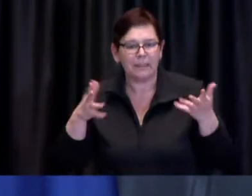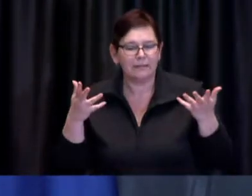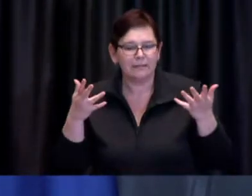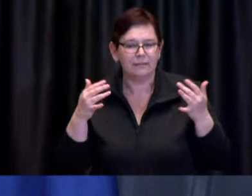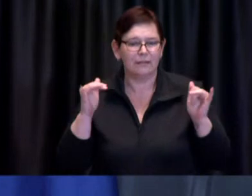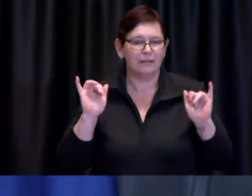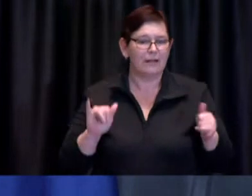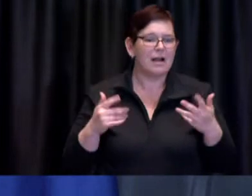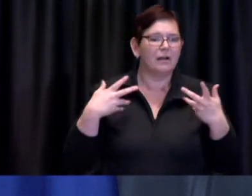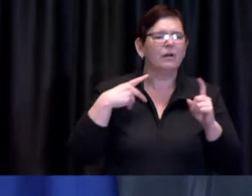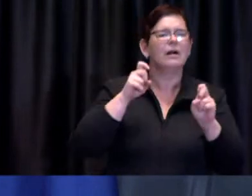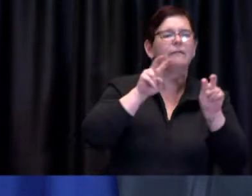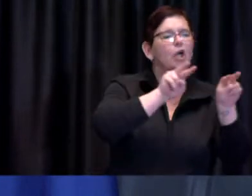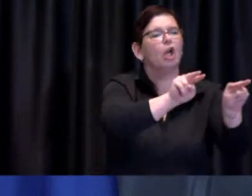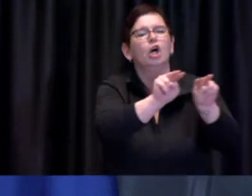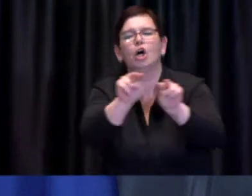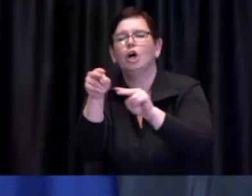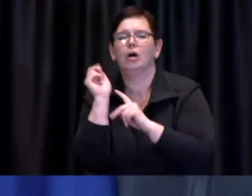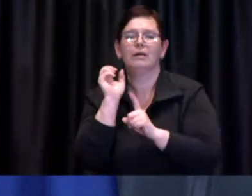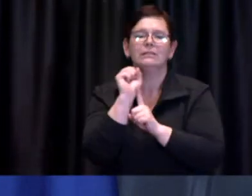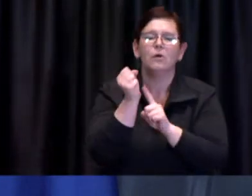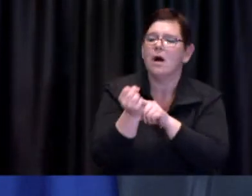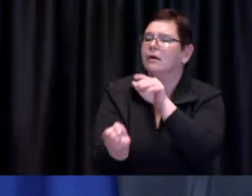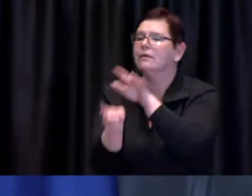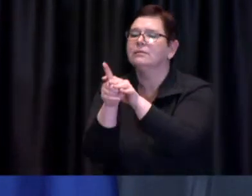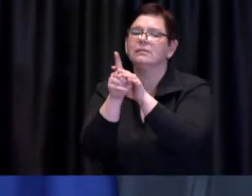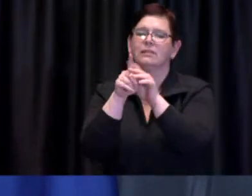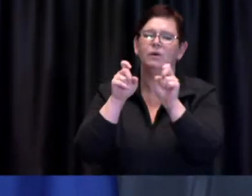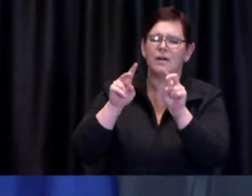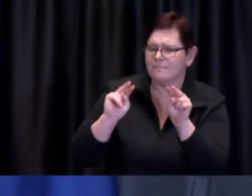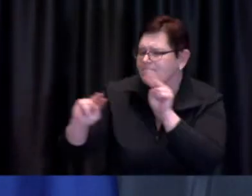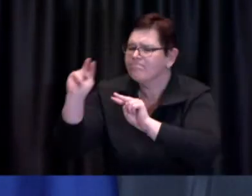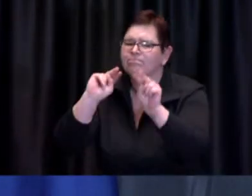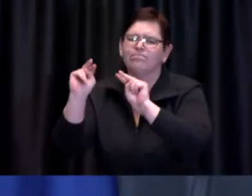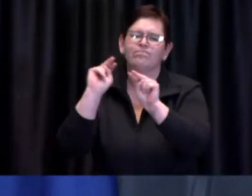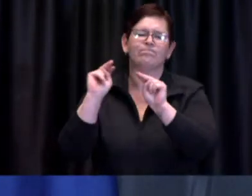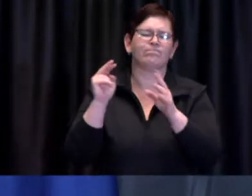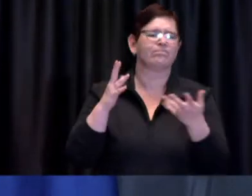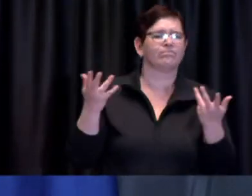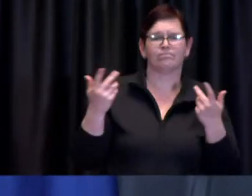I will continue to abide by that advice because it's I think the best advice we can get.